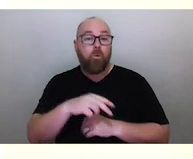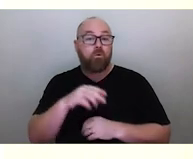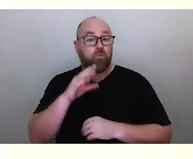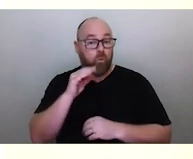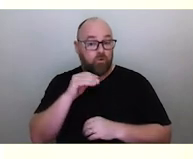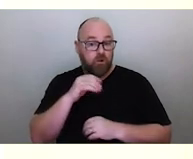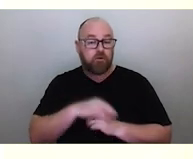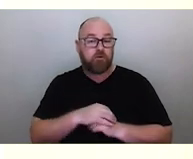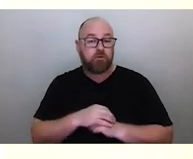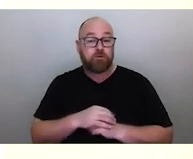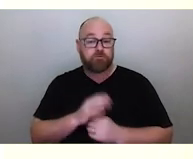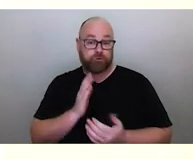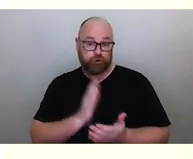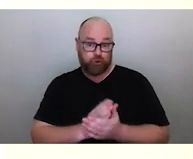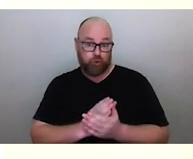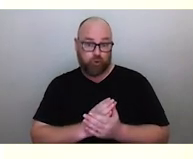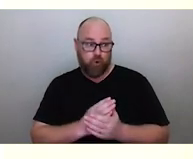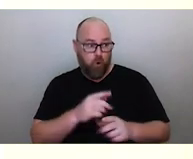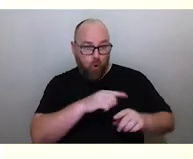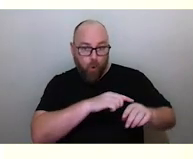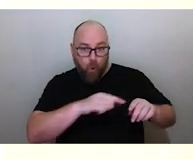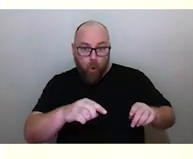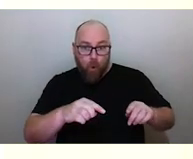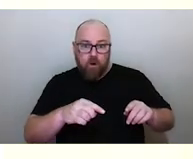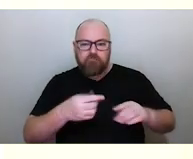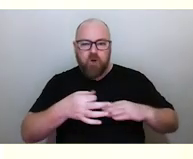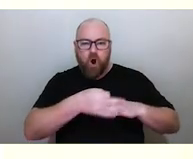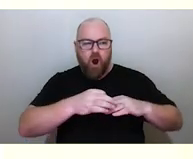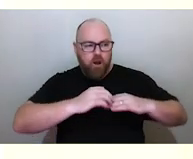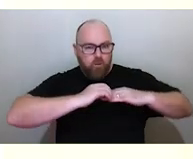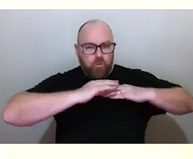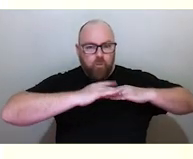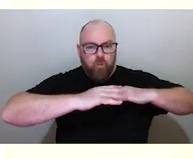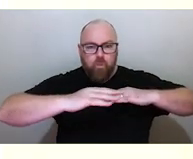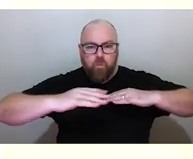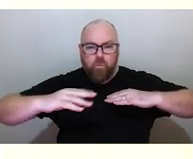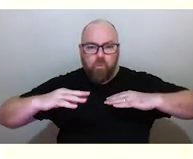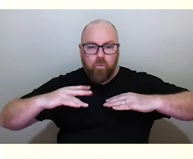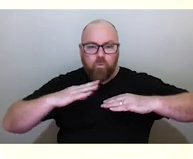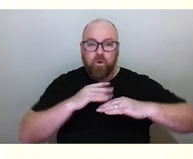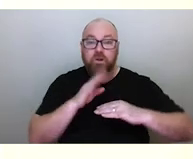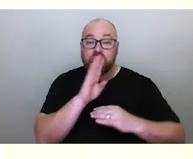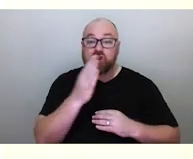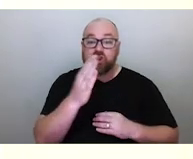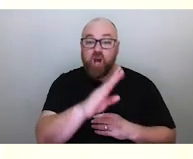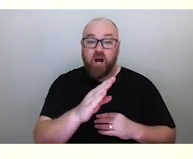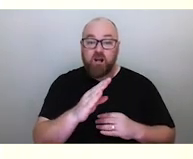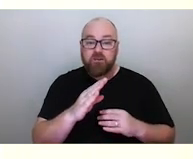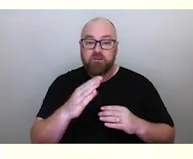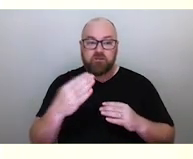And sure enough, all along the island and the water just a few meters from shore, you could see sharks darting back and forth.